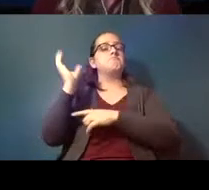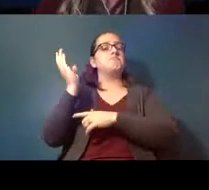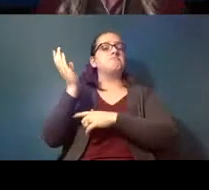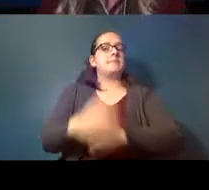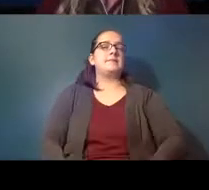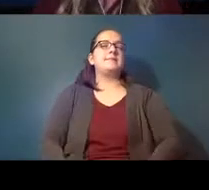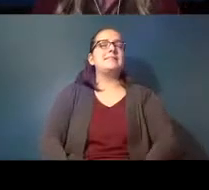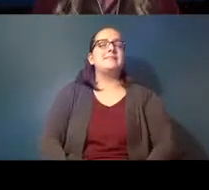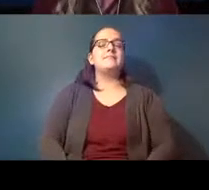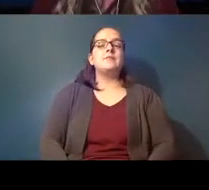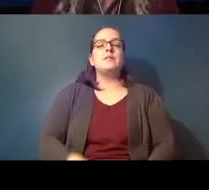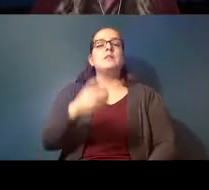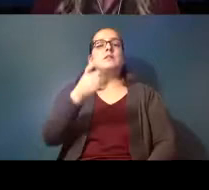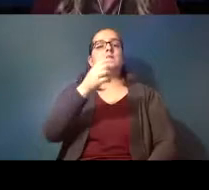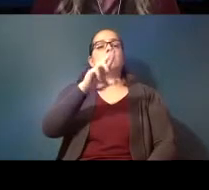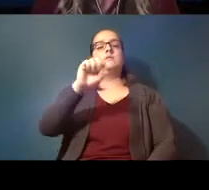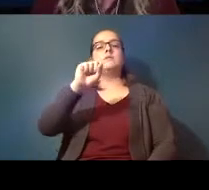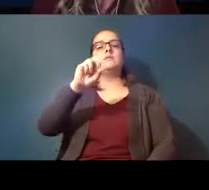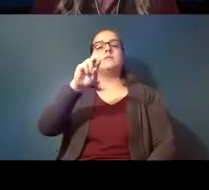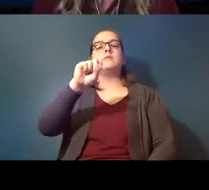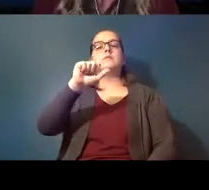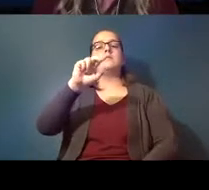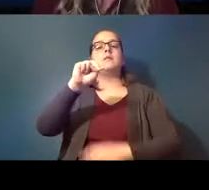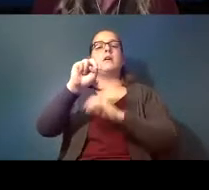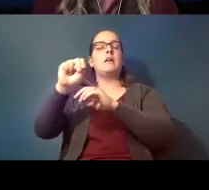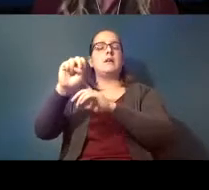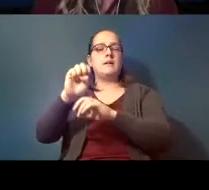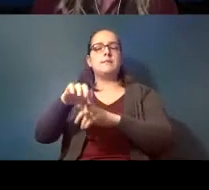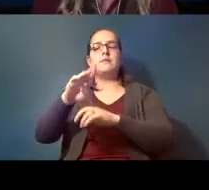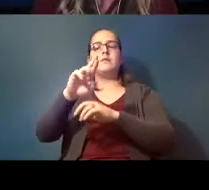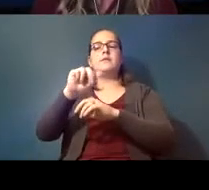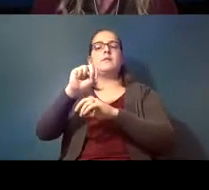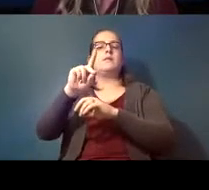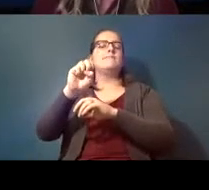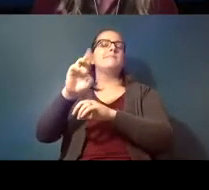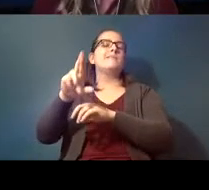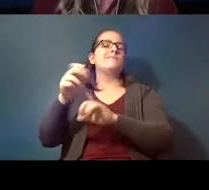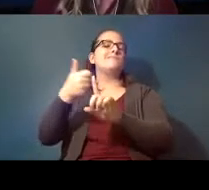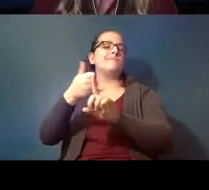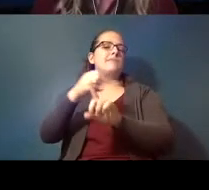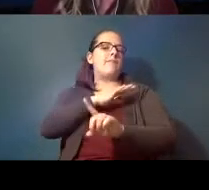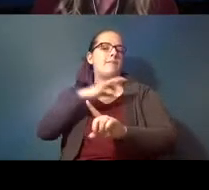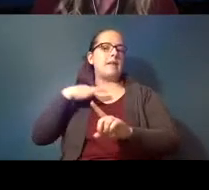dr suzanne brander has been faculty at oregon state university since 2017